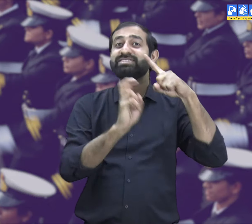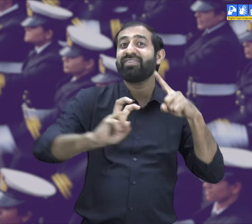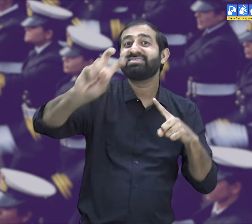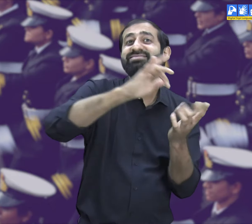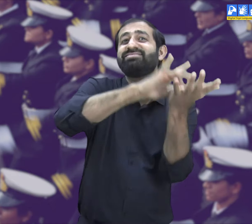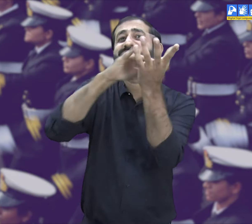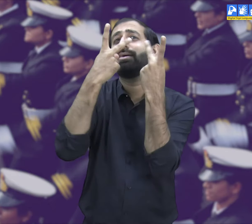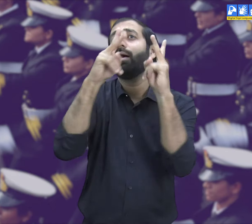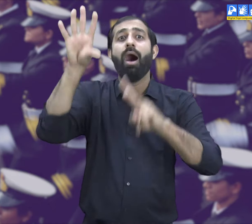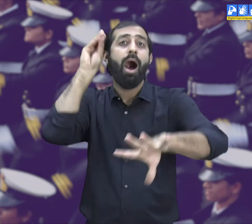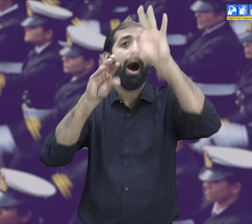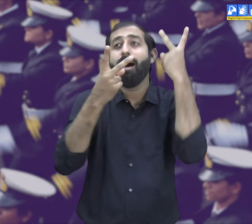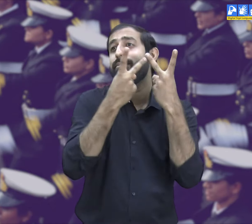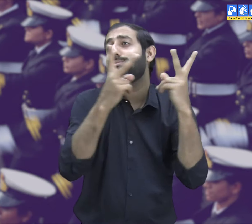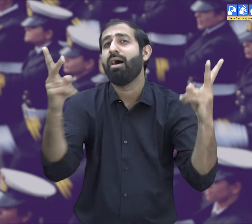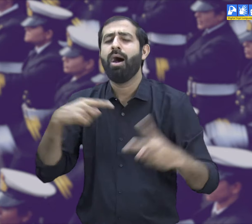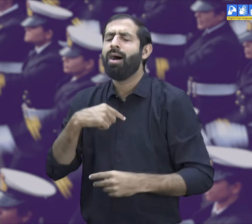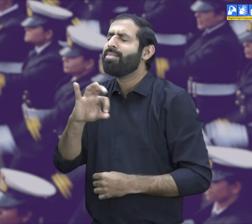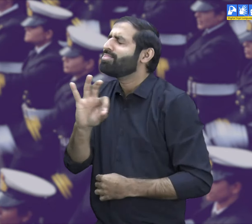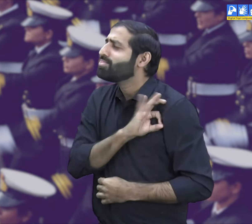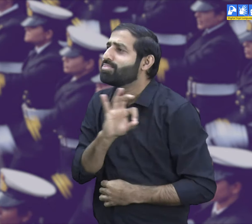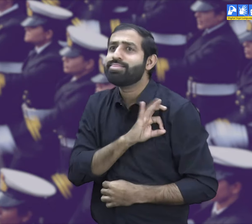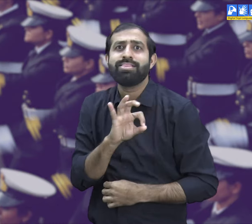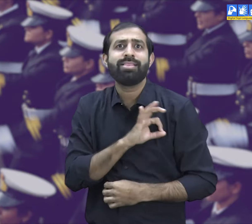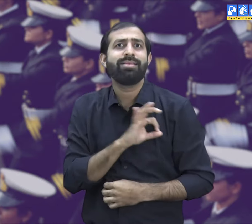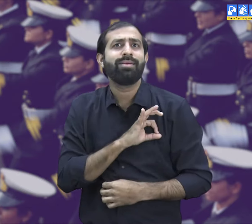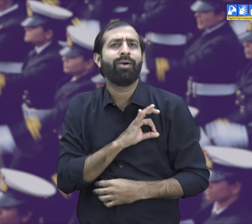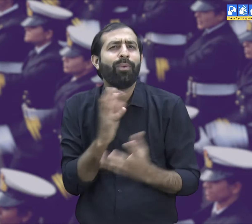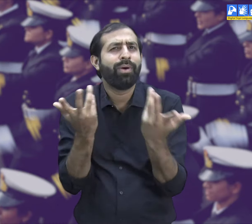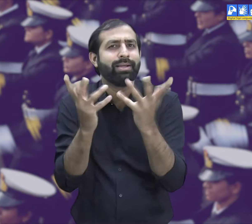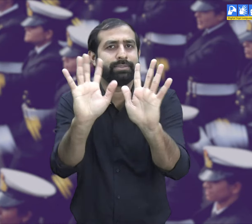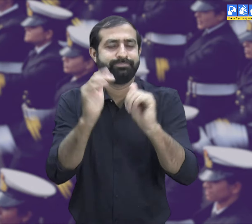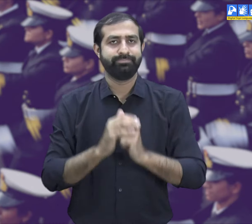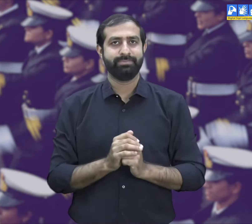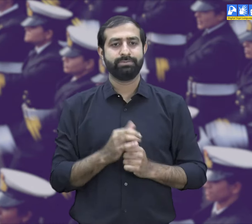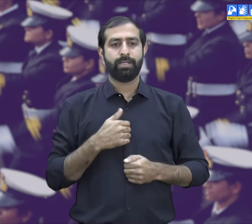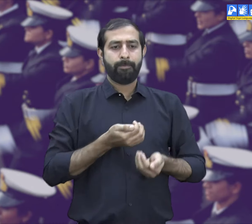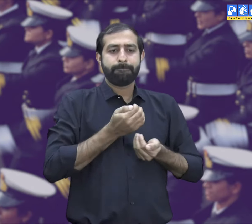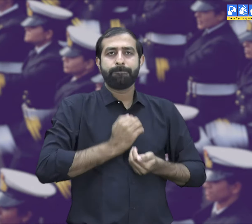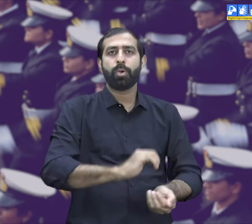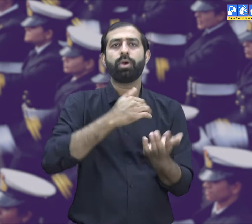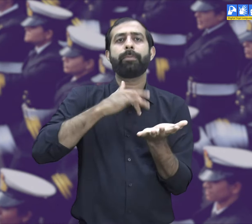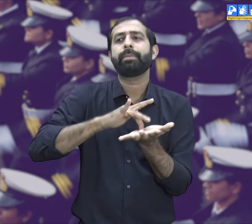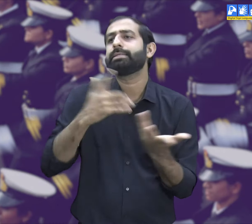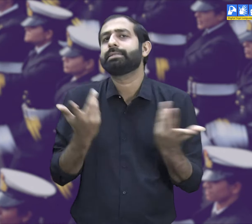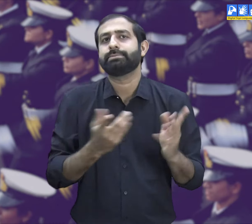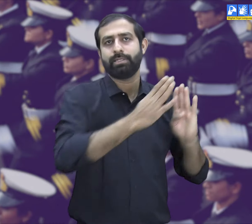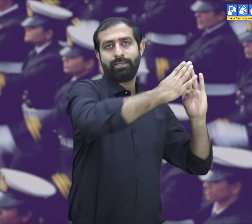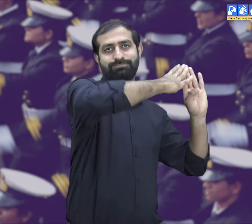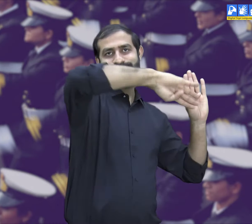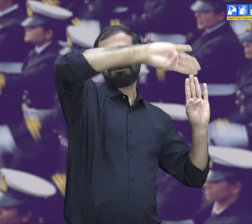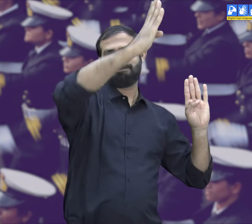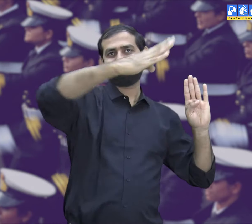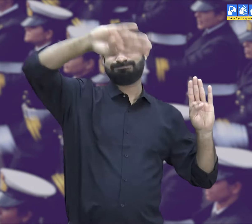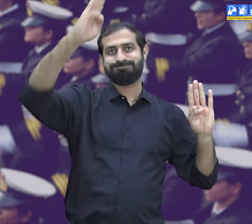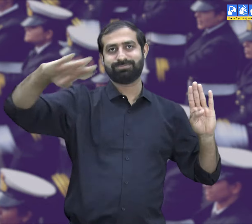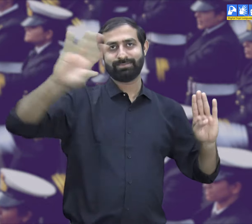I like to see different places and I wanted to go to far off places.